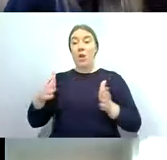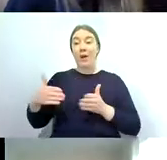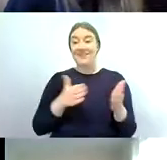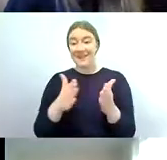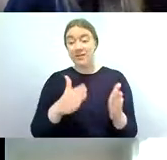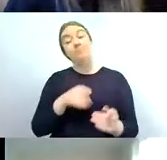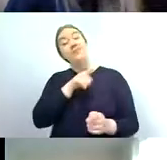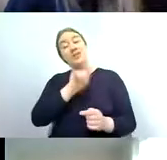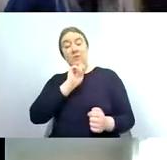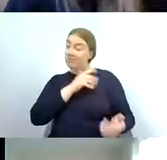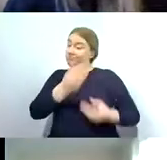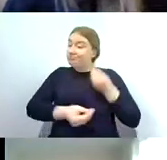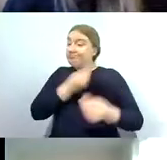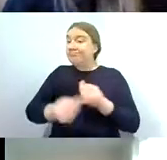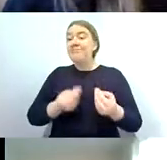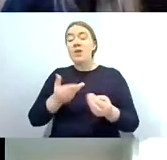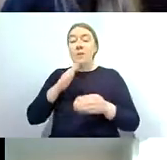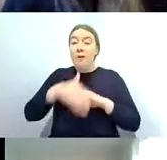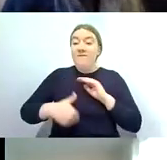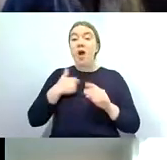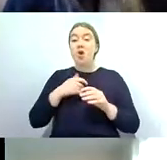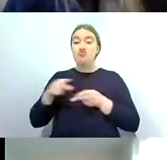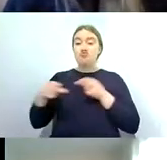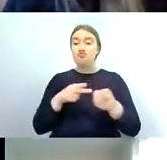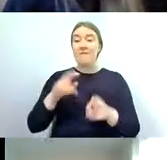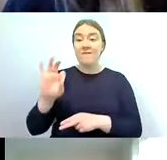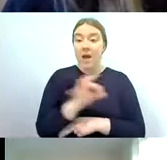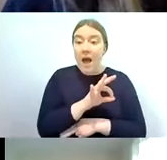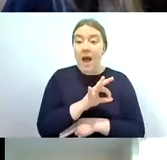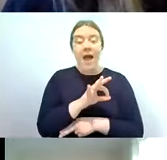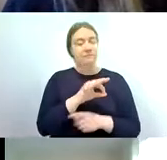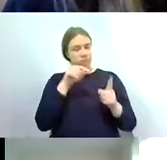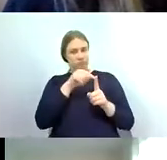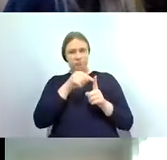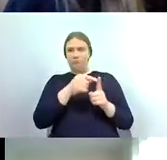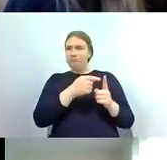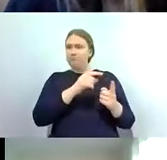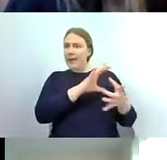wonderful world of riverfly and explain what it can tell us about the health of our rivers